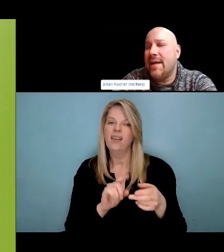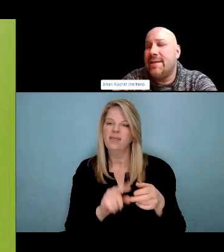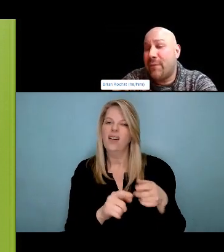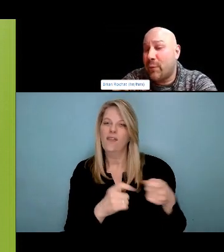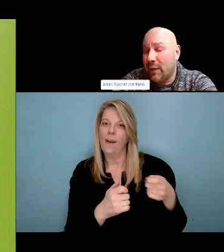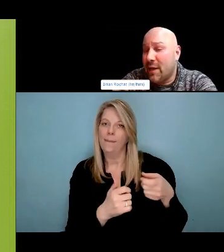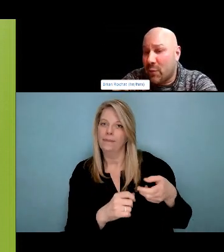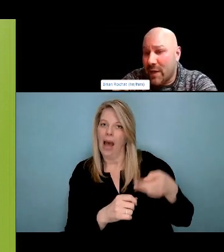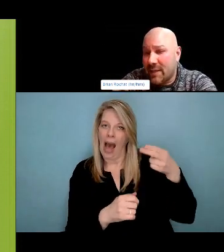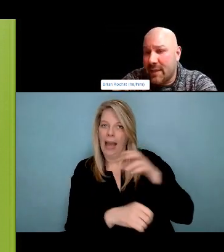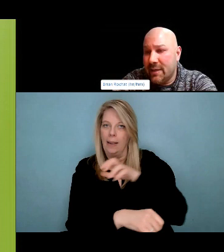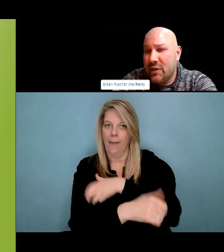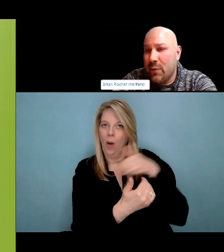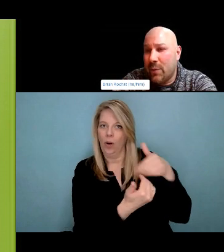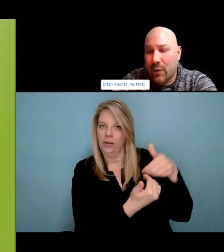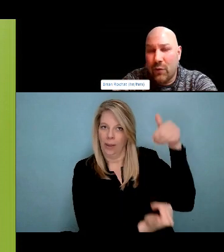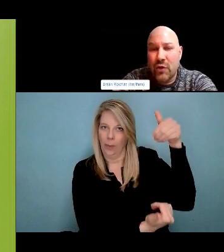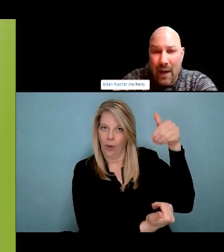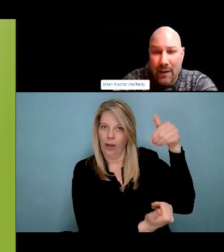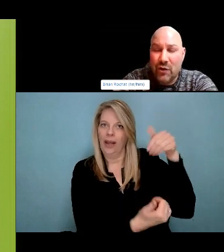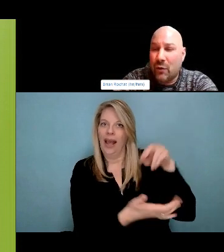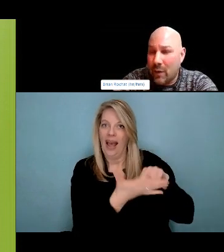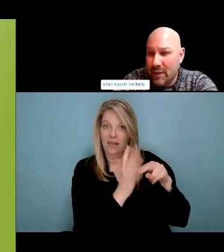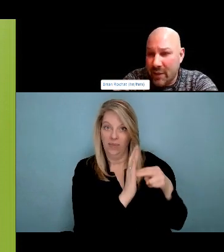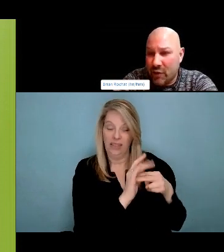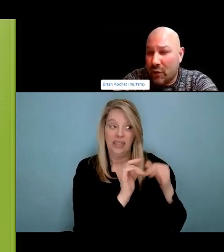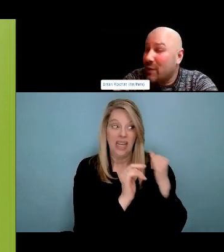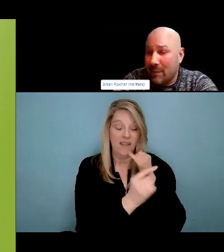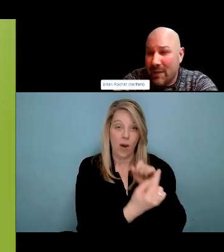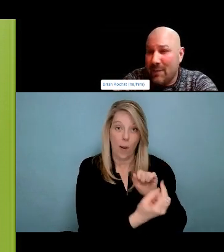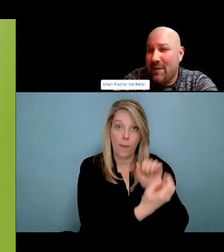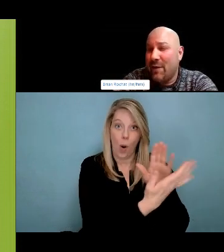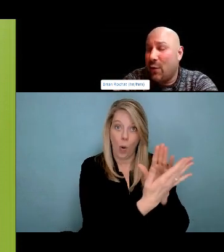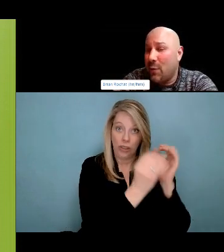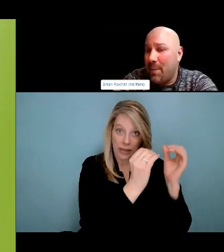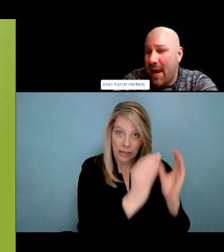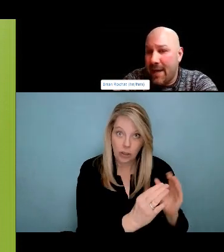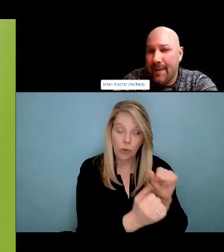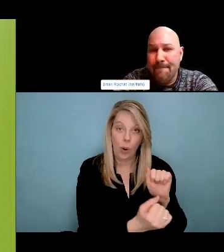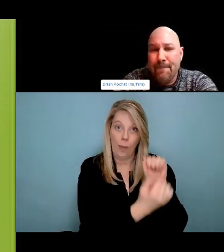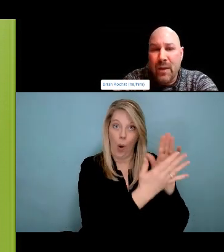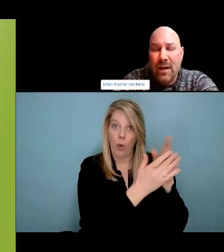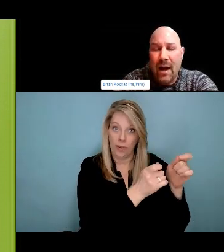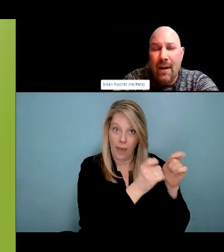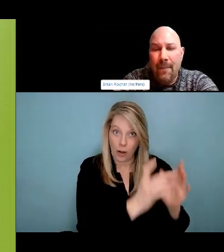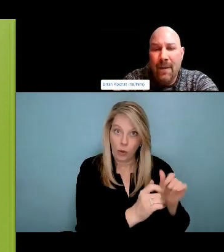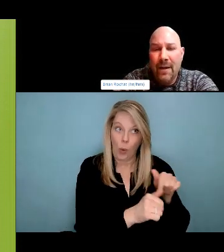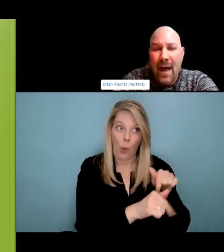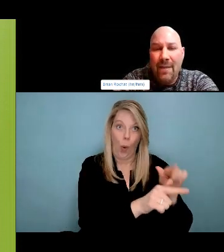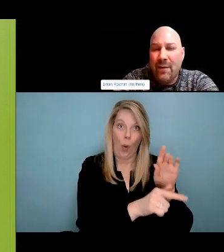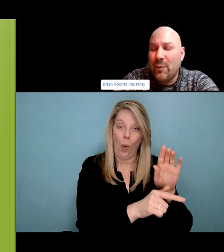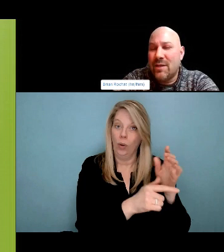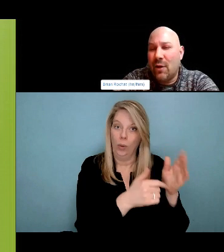might be able to help them or at least Peers are community members of of experienced drugs, drug use and They've been around and know a lot.